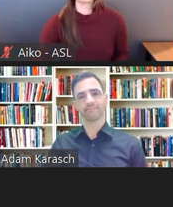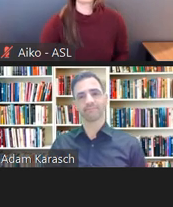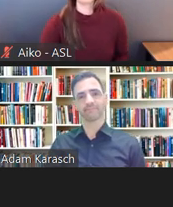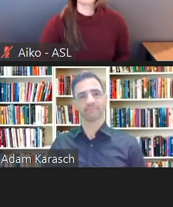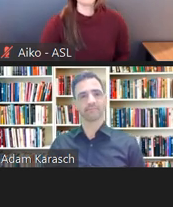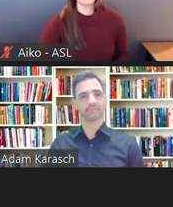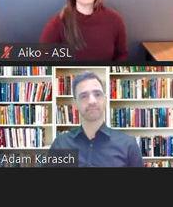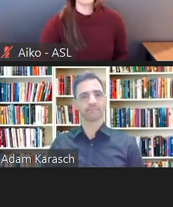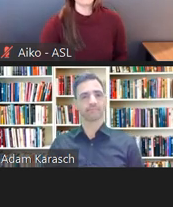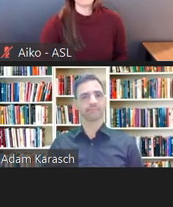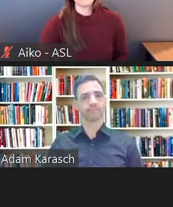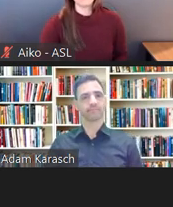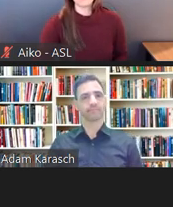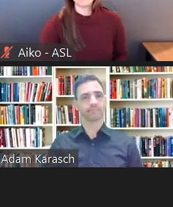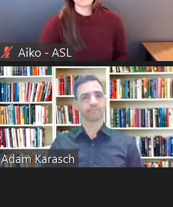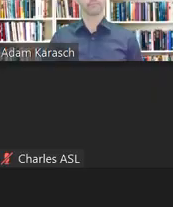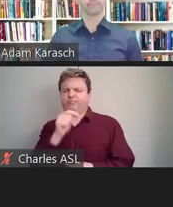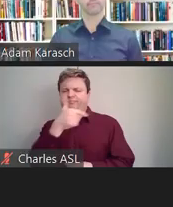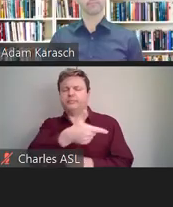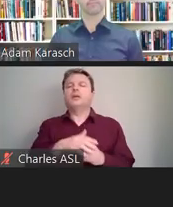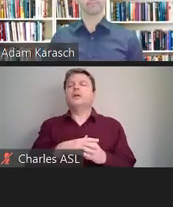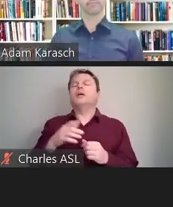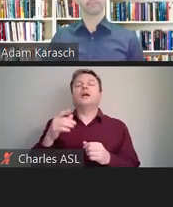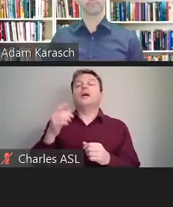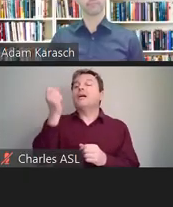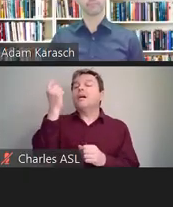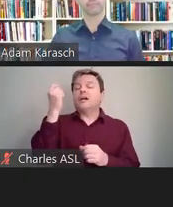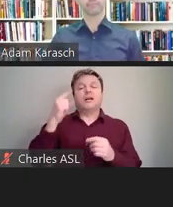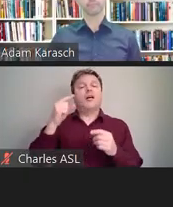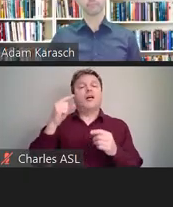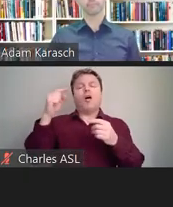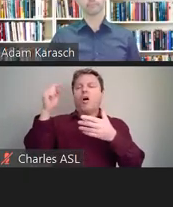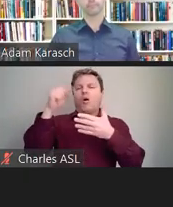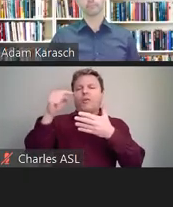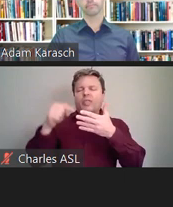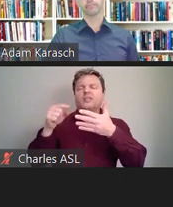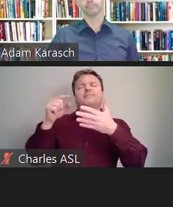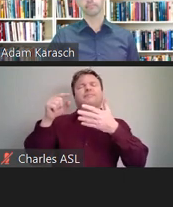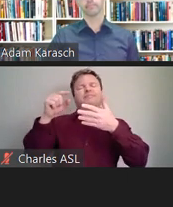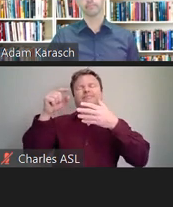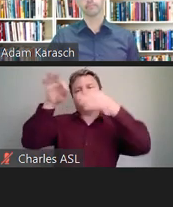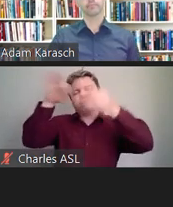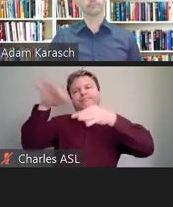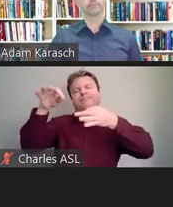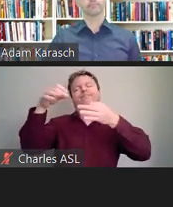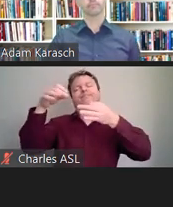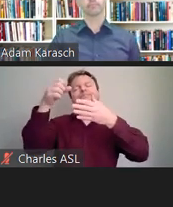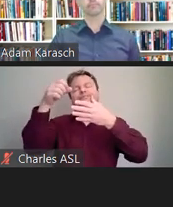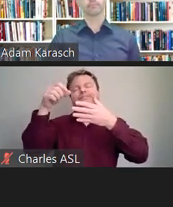So through all of these definitions, through all of these definitions and all